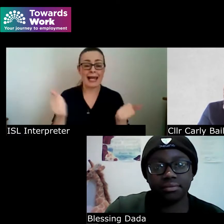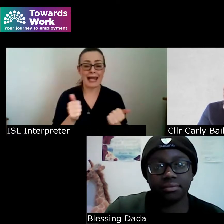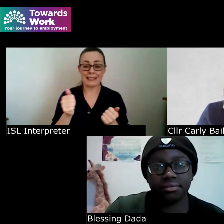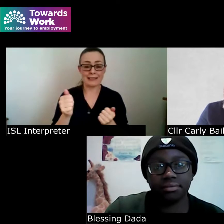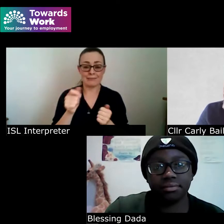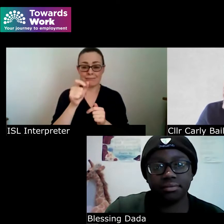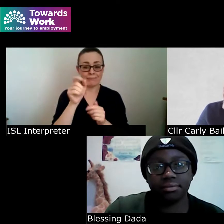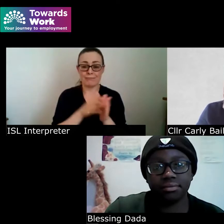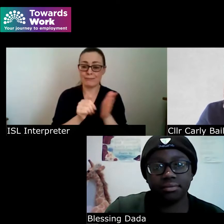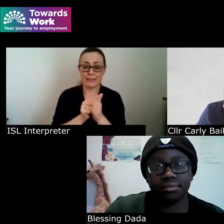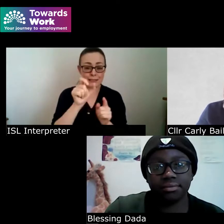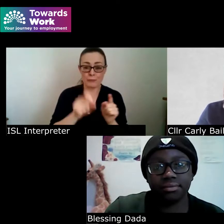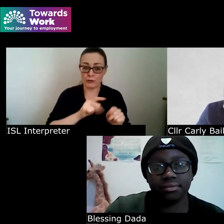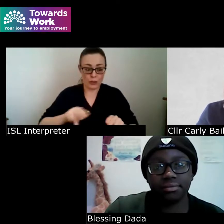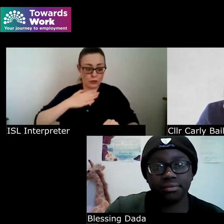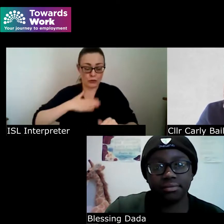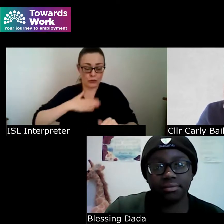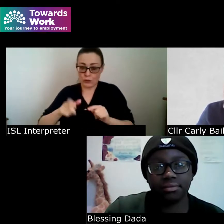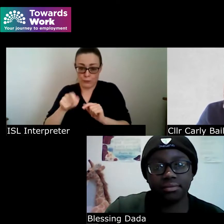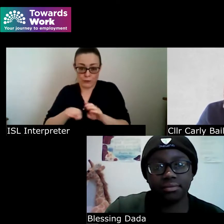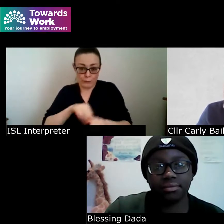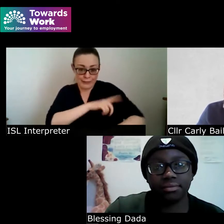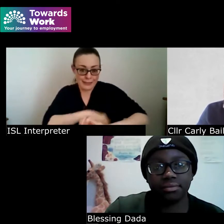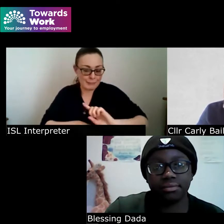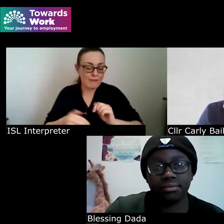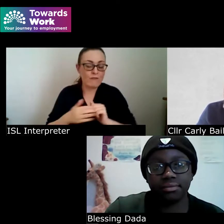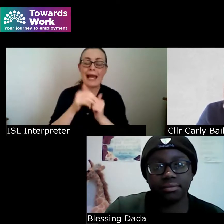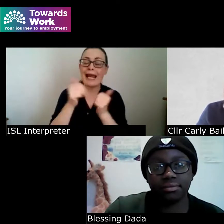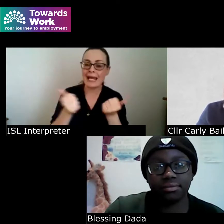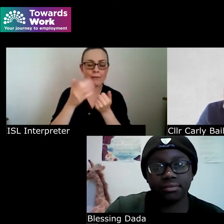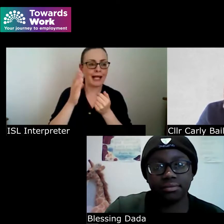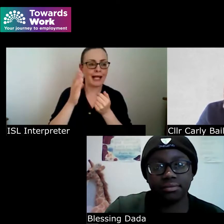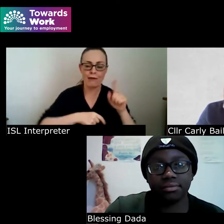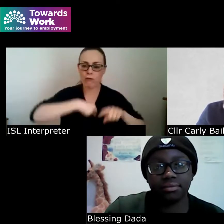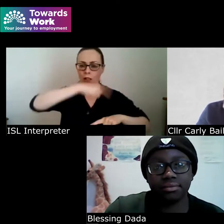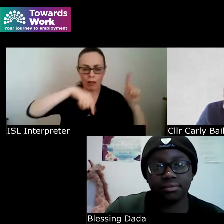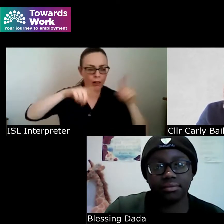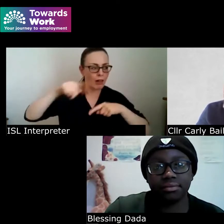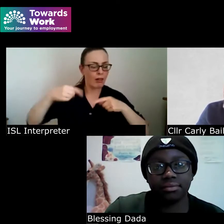there's lots of ups and downs even throughout the day you know your morning could be bad in